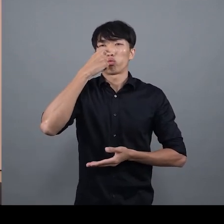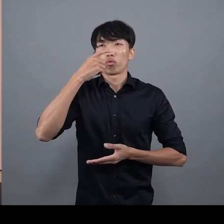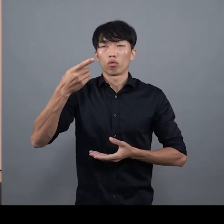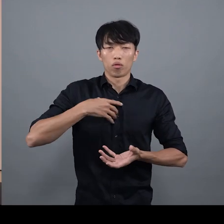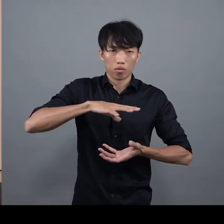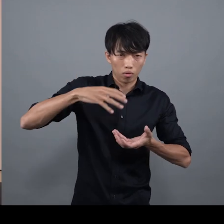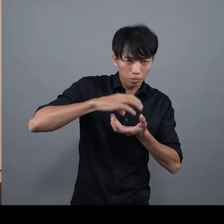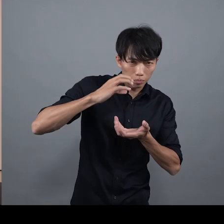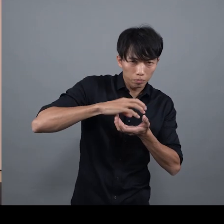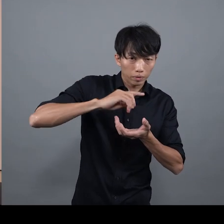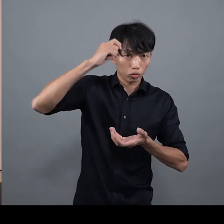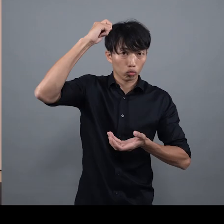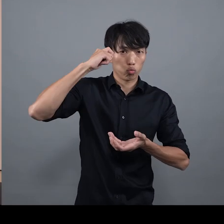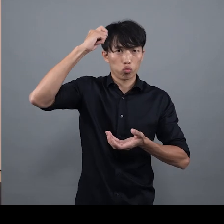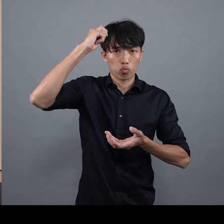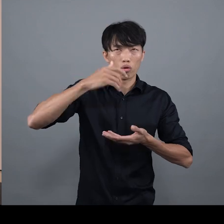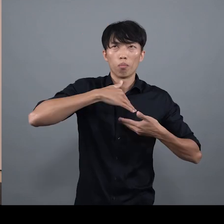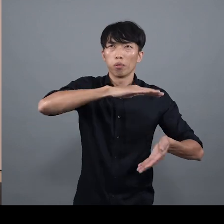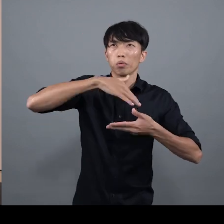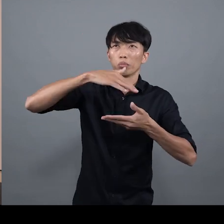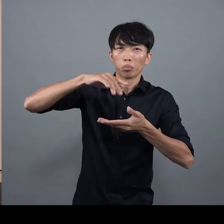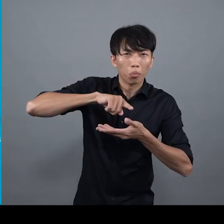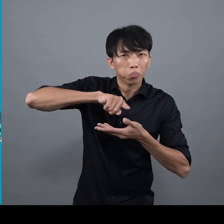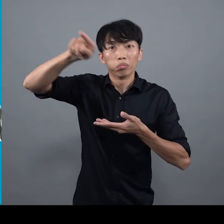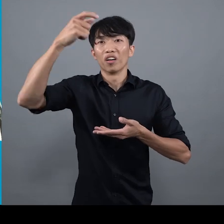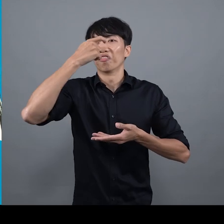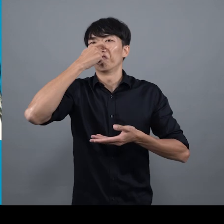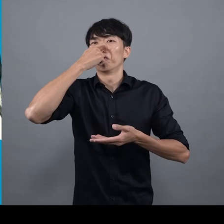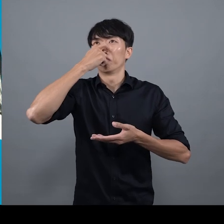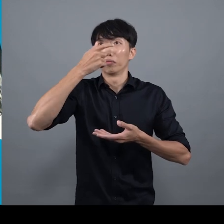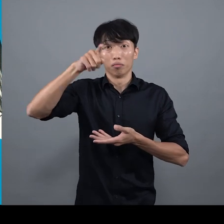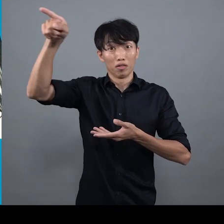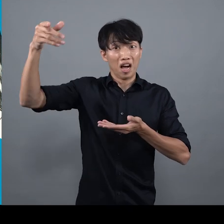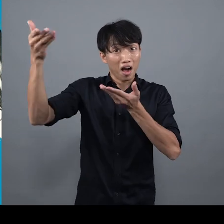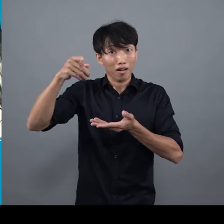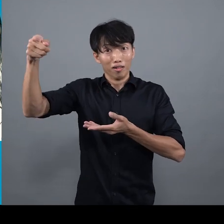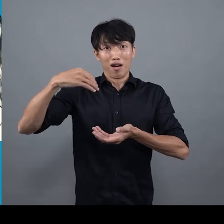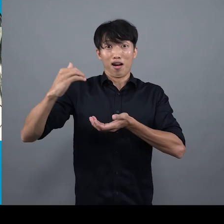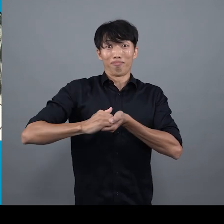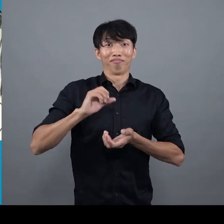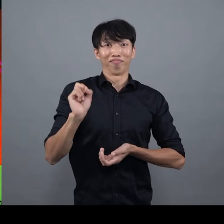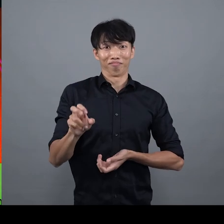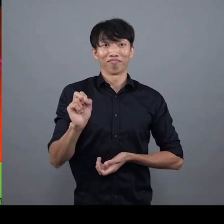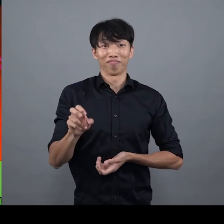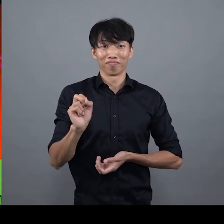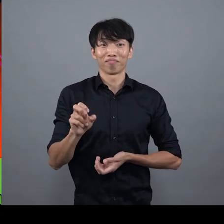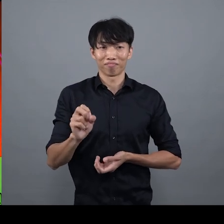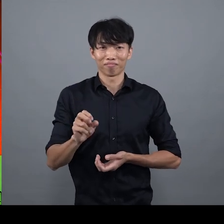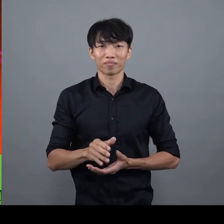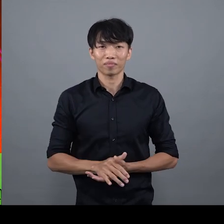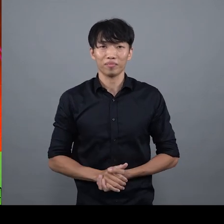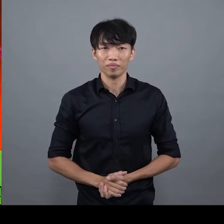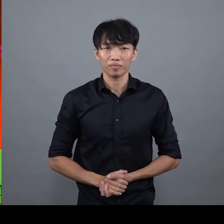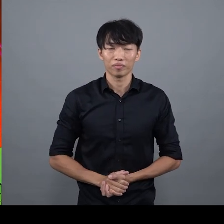Cliff Sun: [Cantonese] The earliest customers must have been British We also produced combs and sold them to Africa